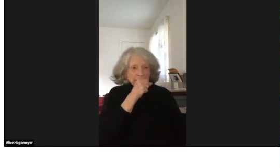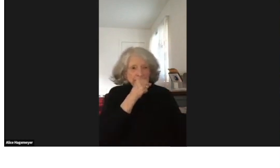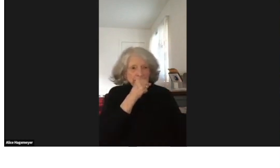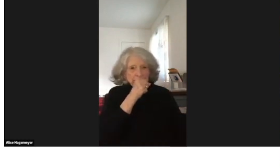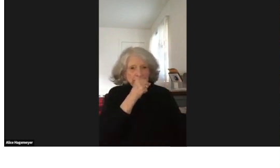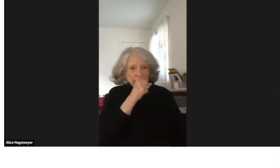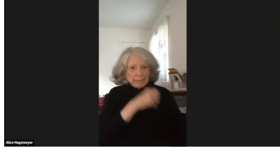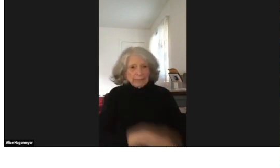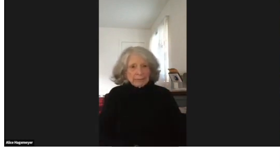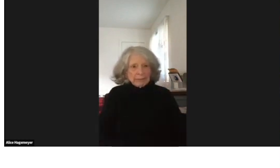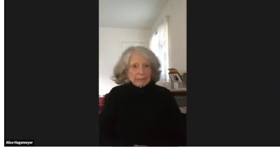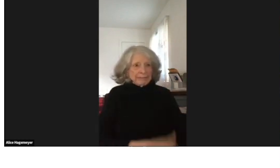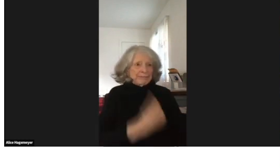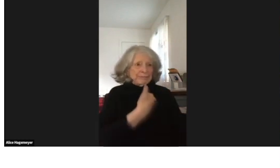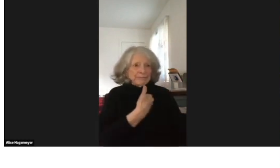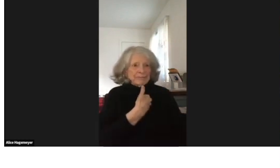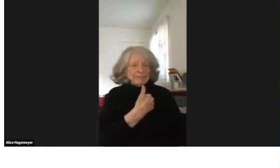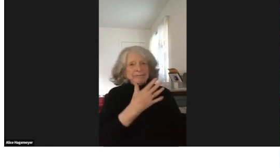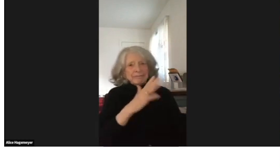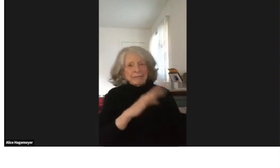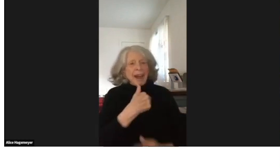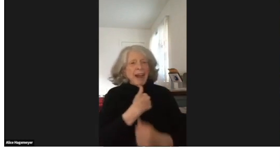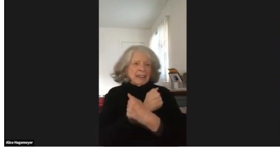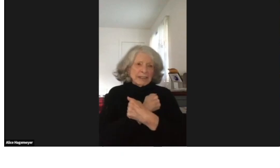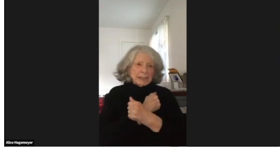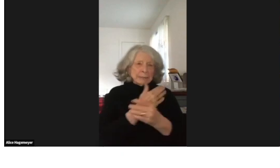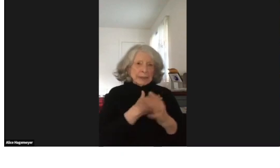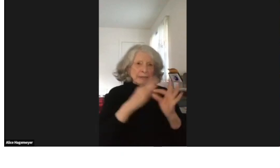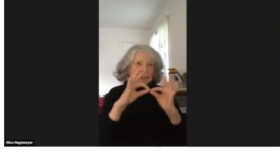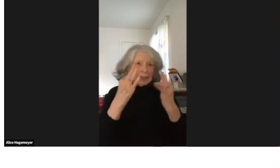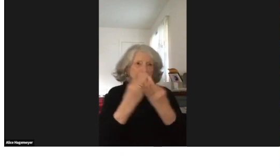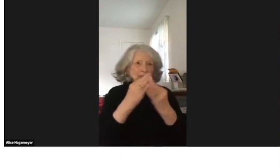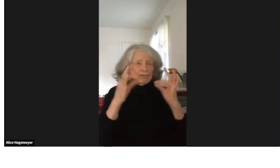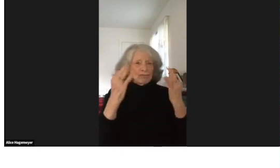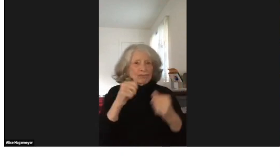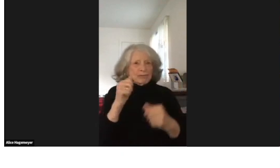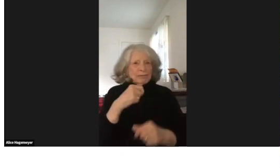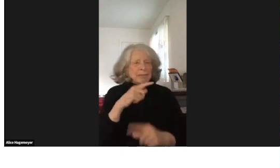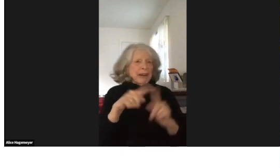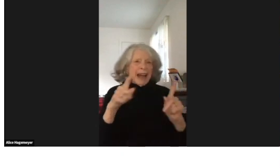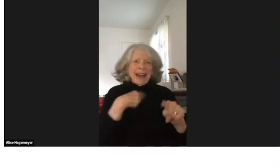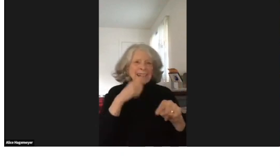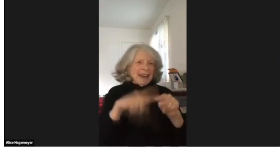After that, I stopped using my voice.